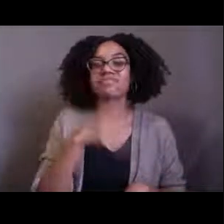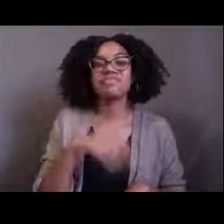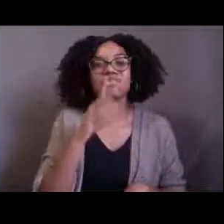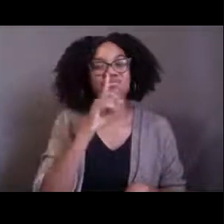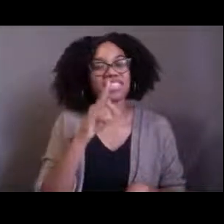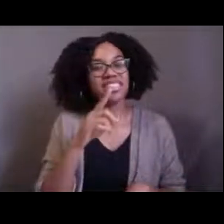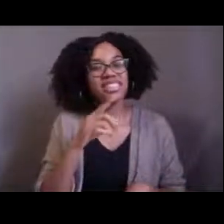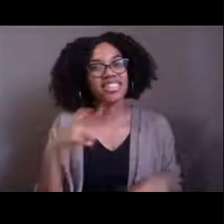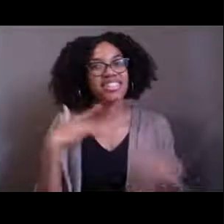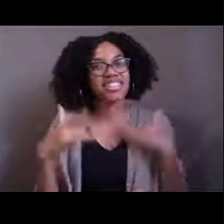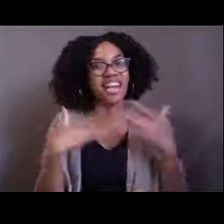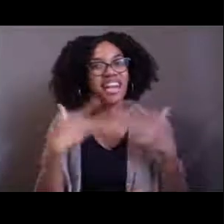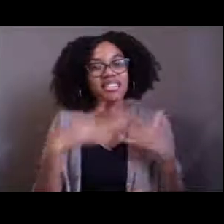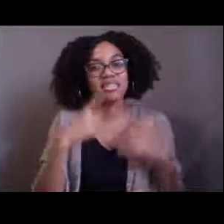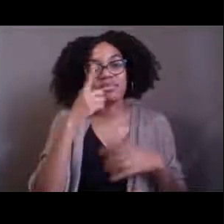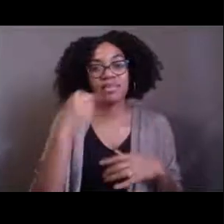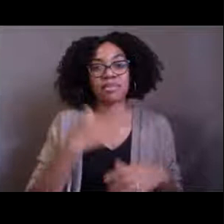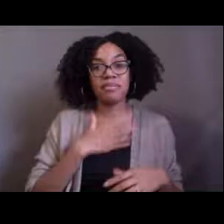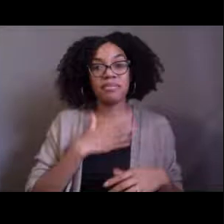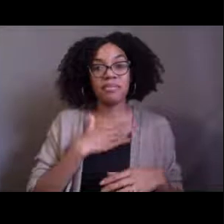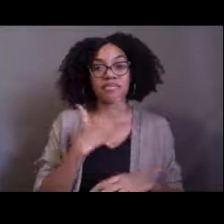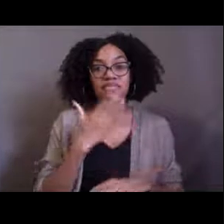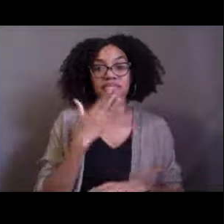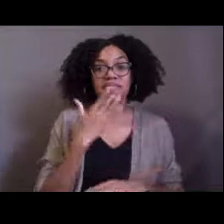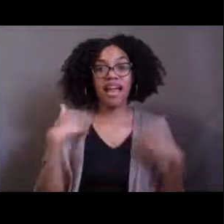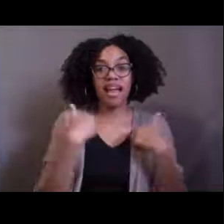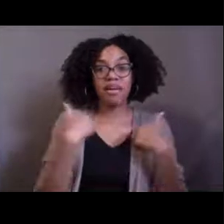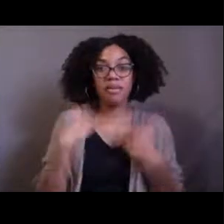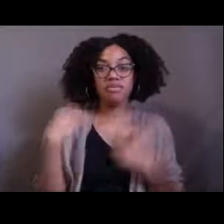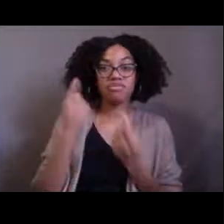of my favorite animals that we found. So I'll let the talk talk for itself.